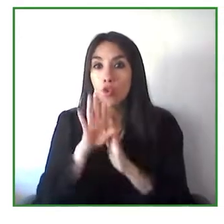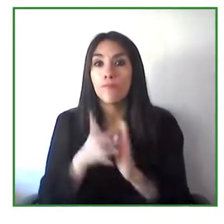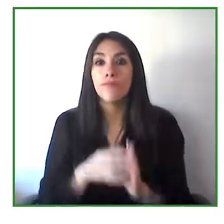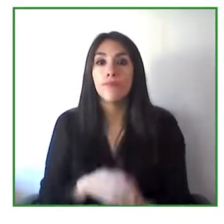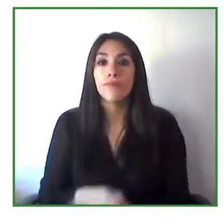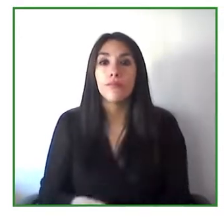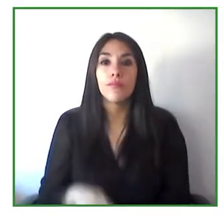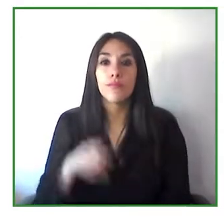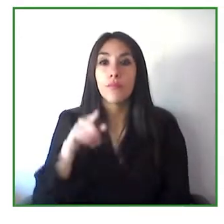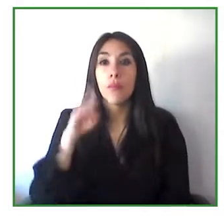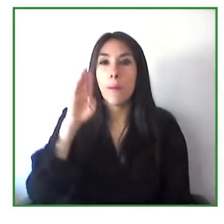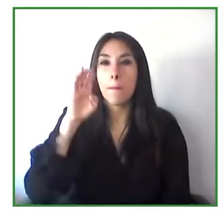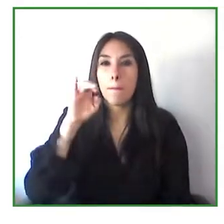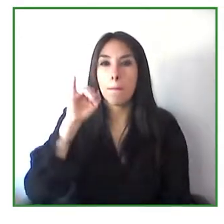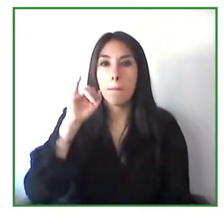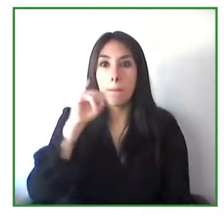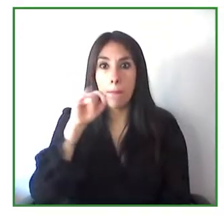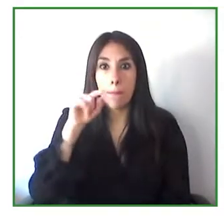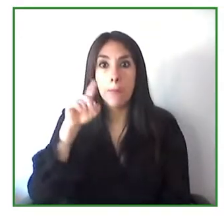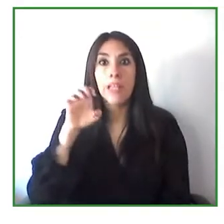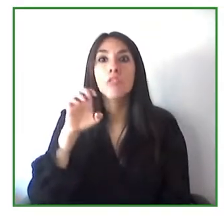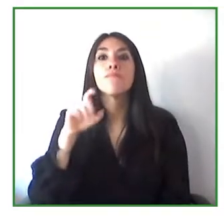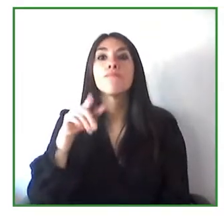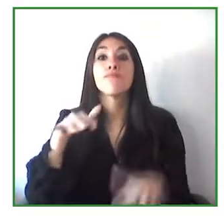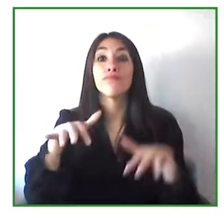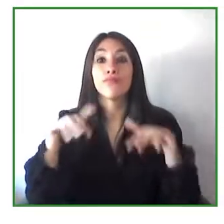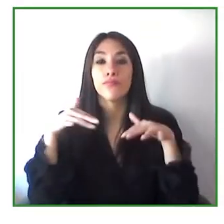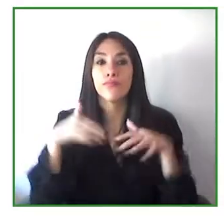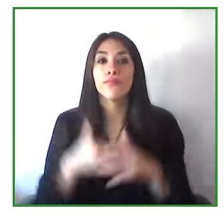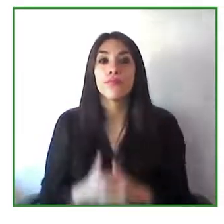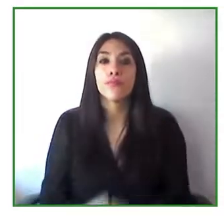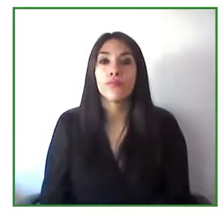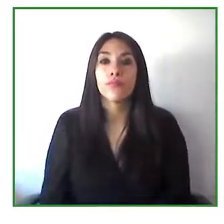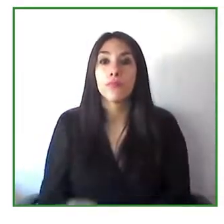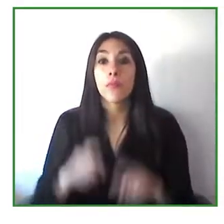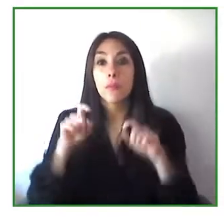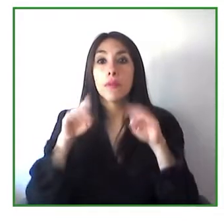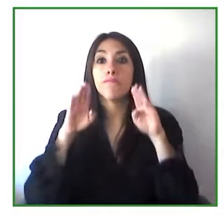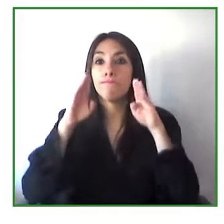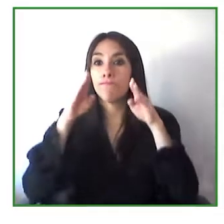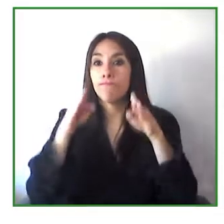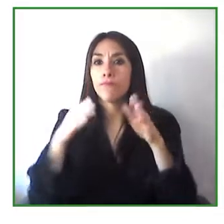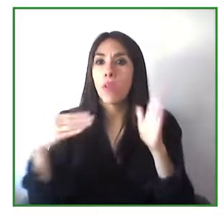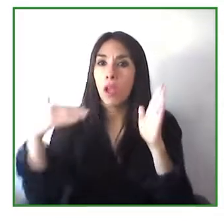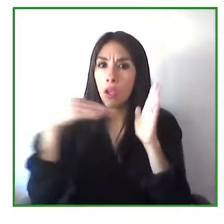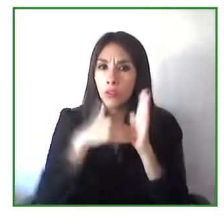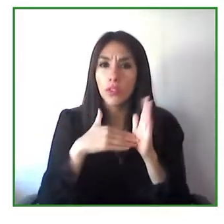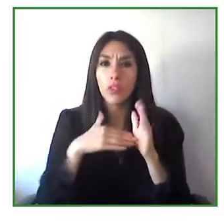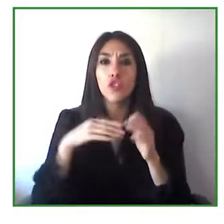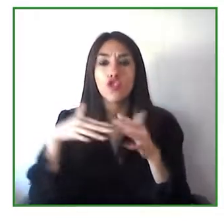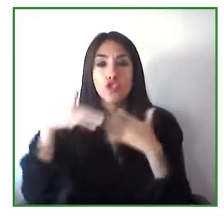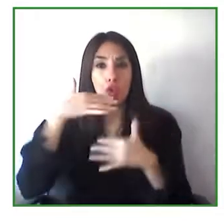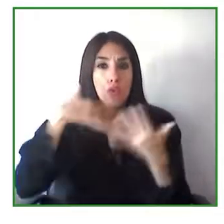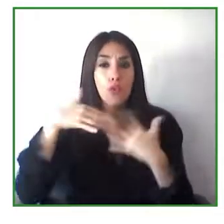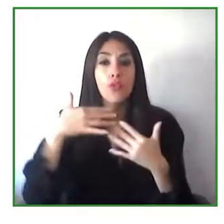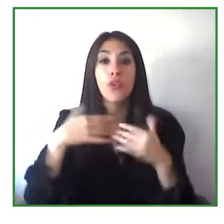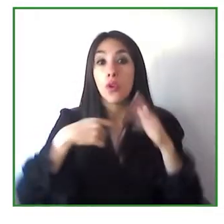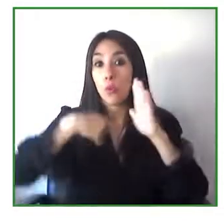And then we will have a session based on the social replication, I’m talking about Impact